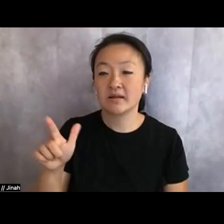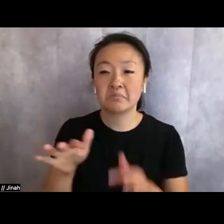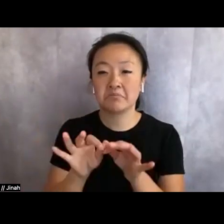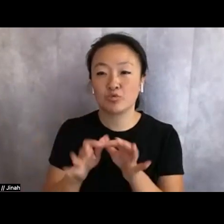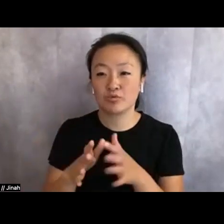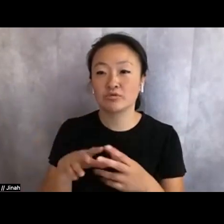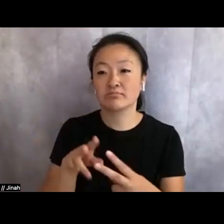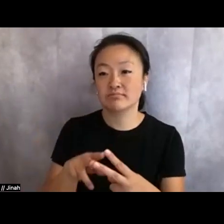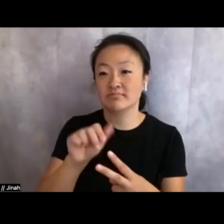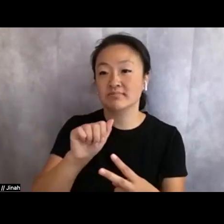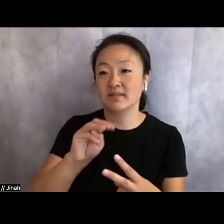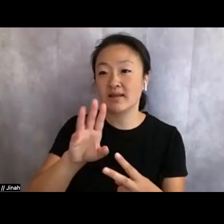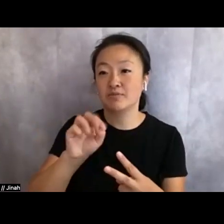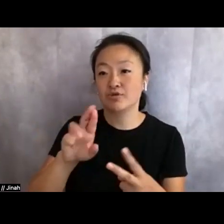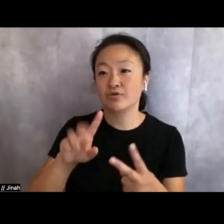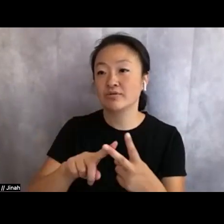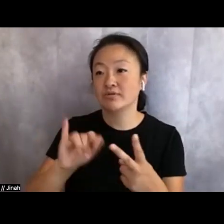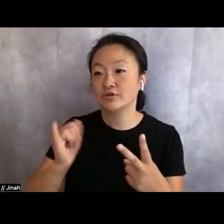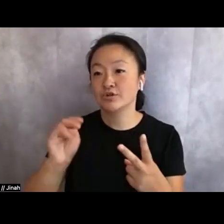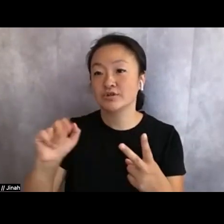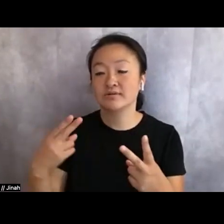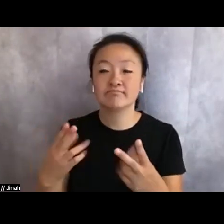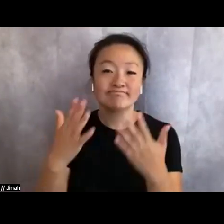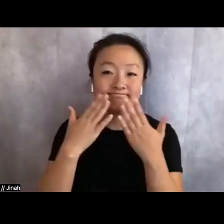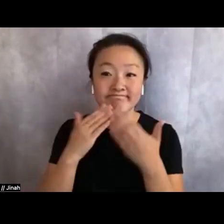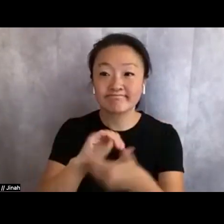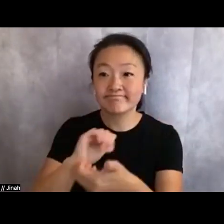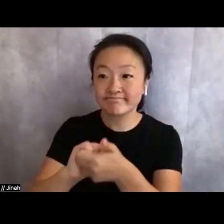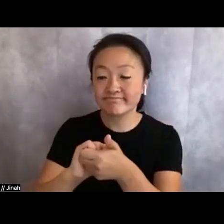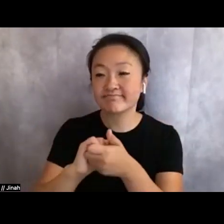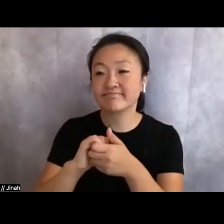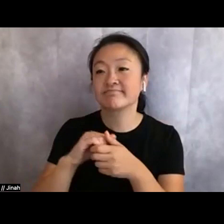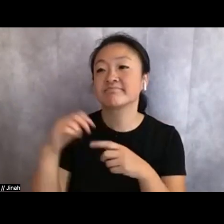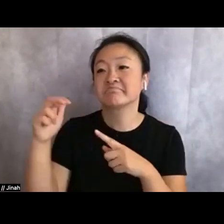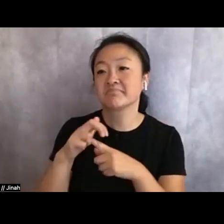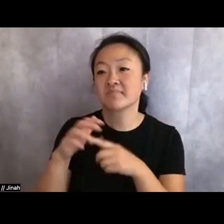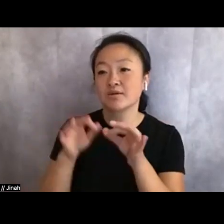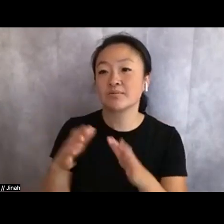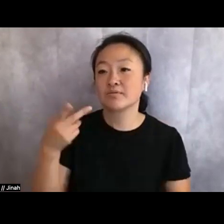evening. We are always grateful to work with the amazing interpreters of Pro Bono ASL.